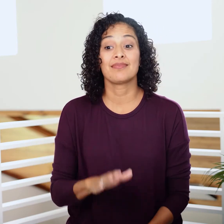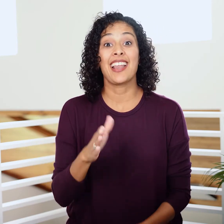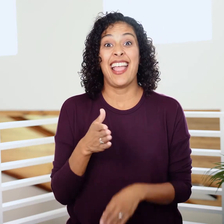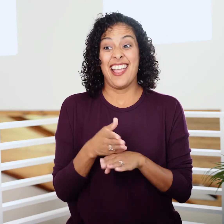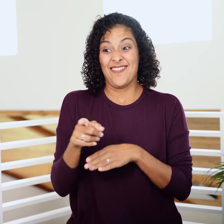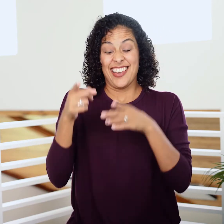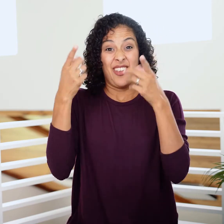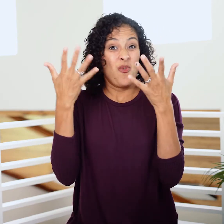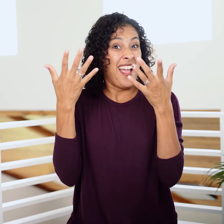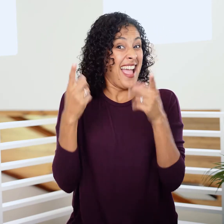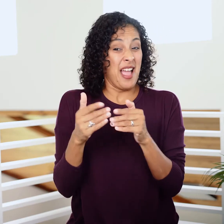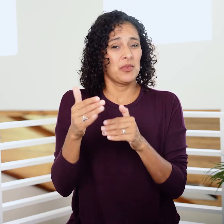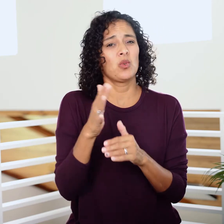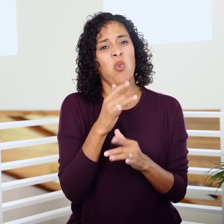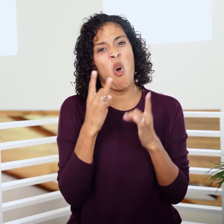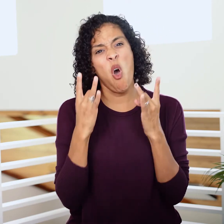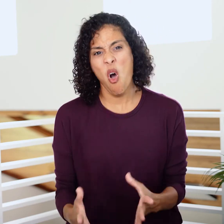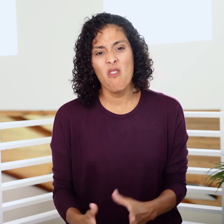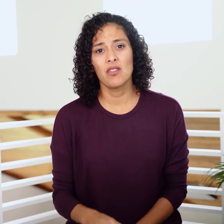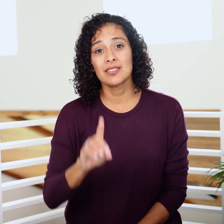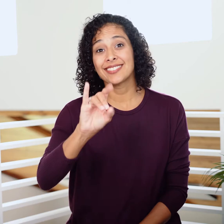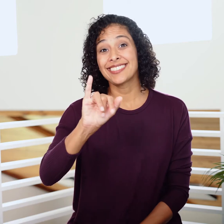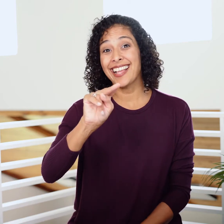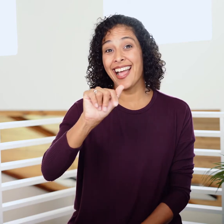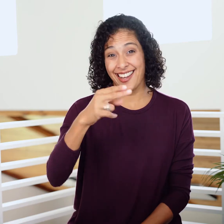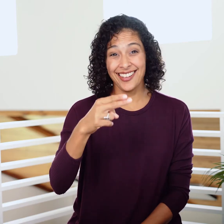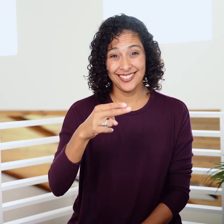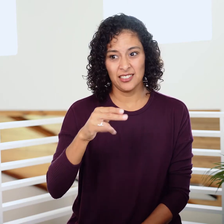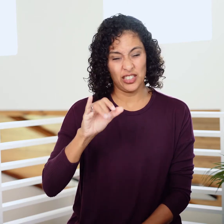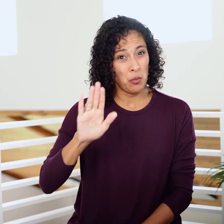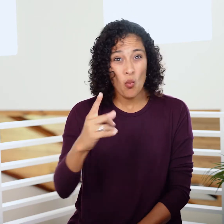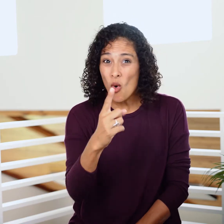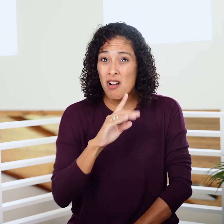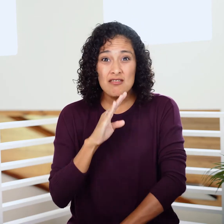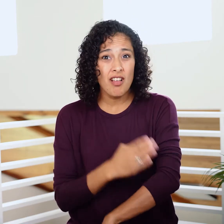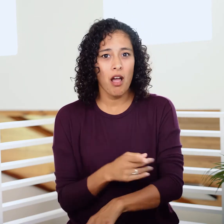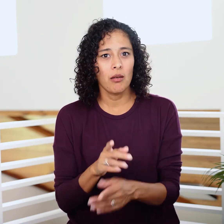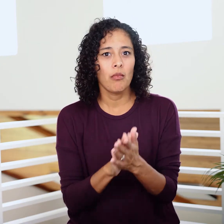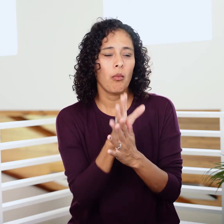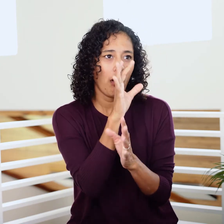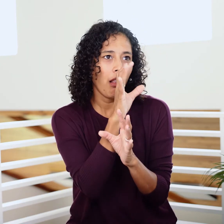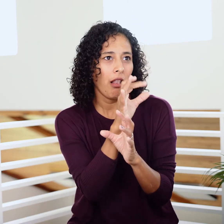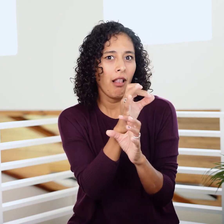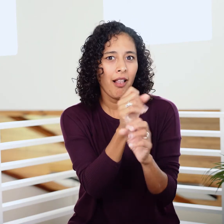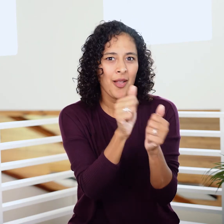What happens next is horrific. Dinah, Jacob’s only daughter, is enchanted